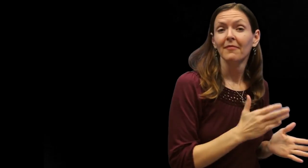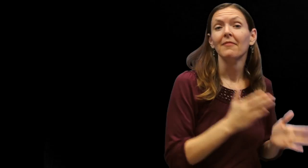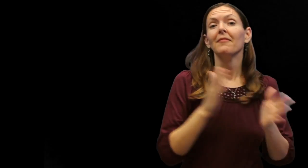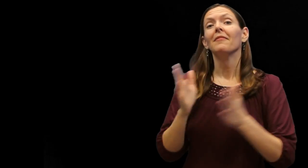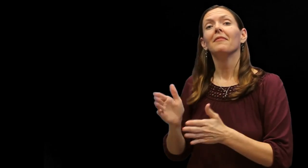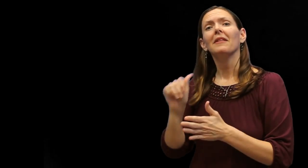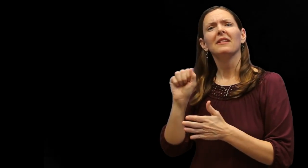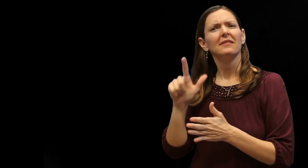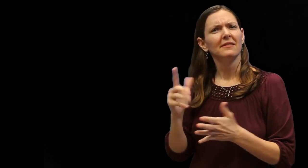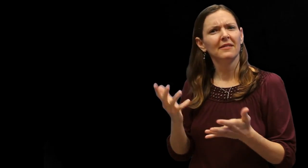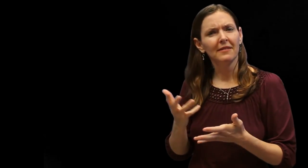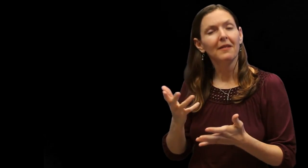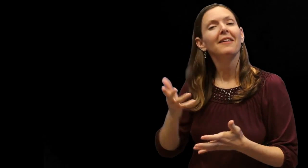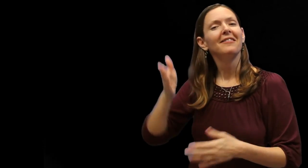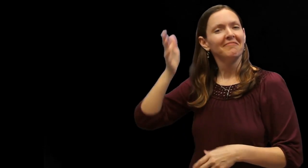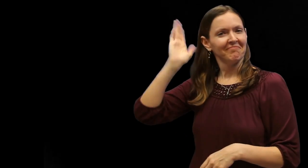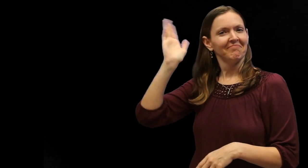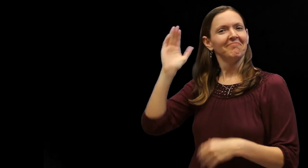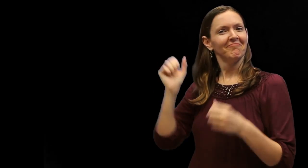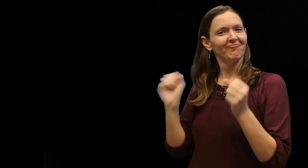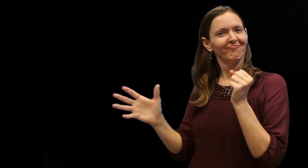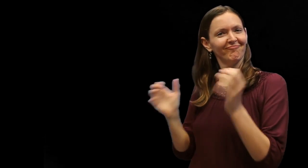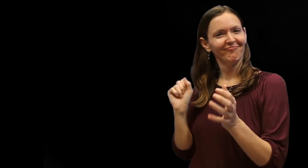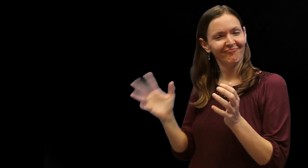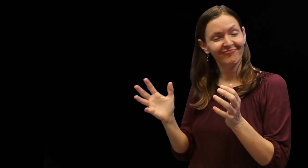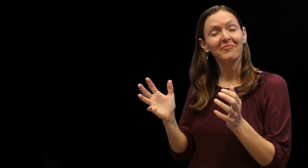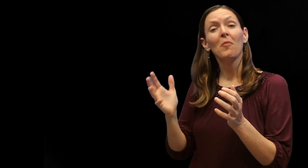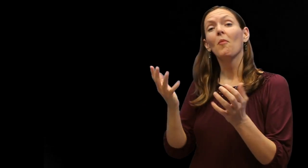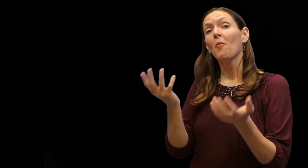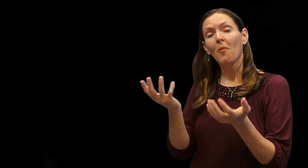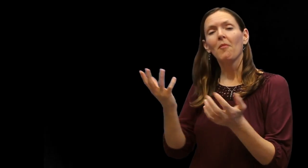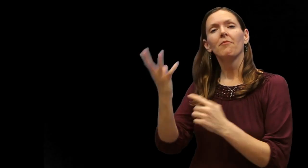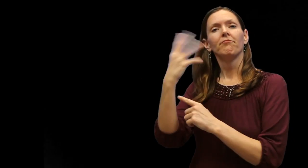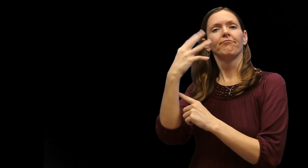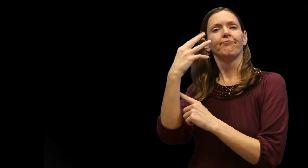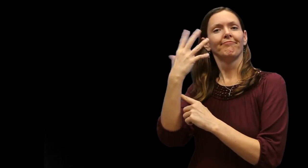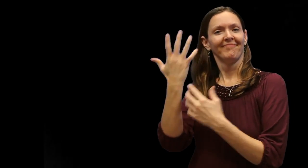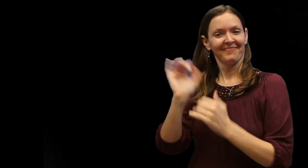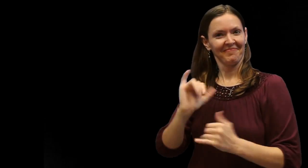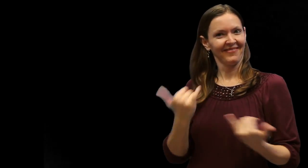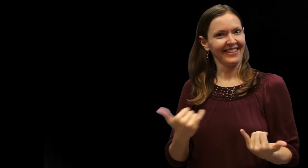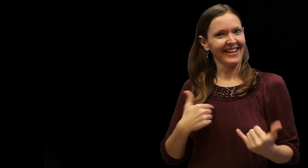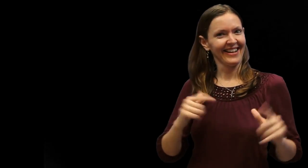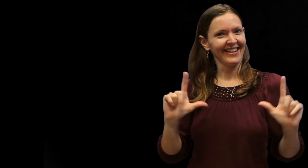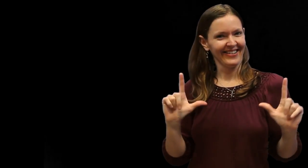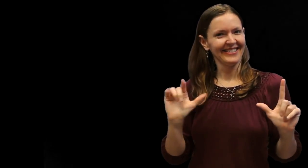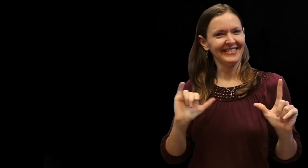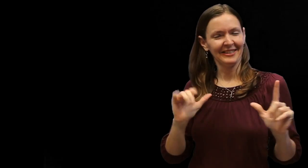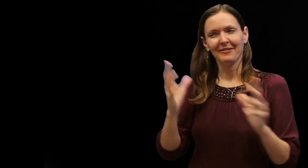While in ASL, the format is usually a live presentation or a recorded presentation, like what I am doing now.